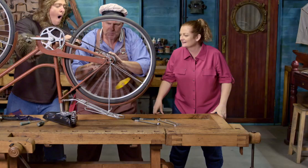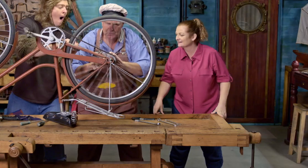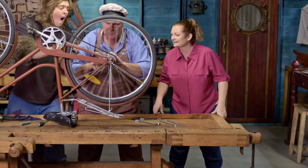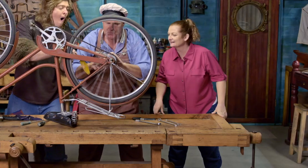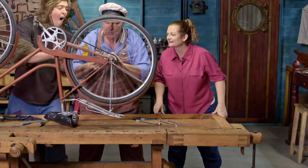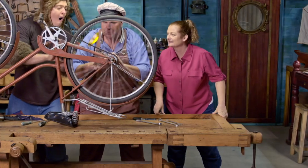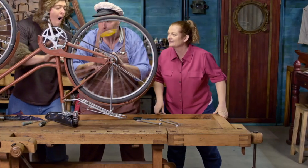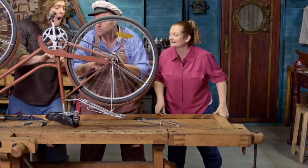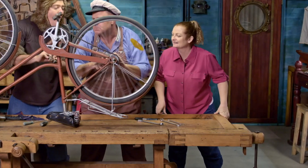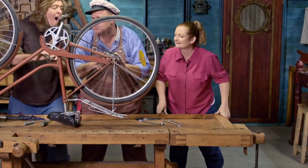Oh.